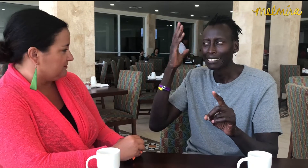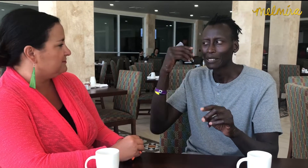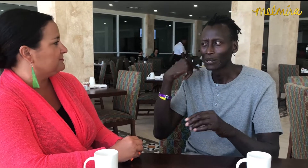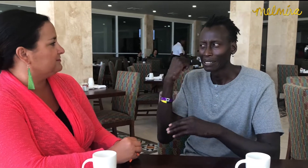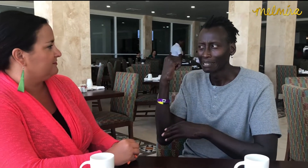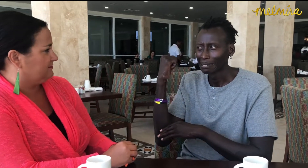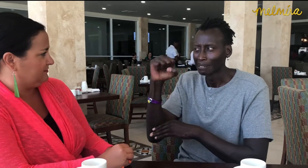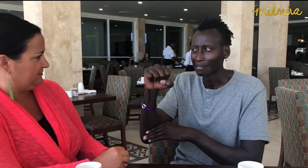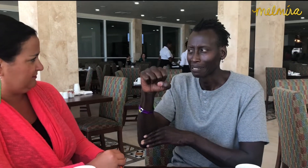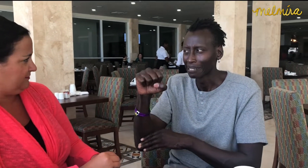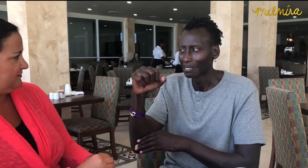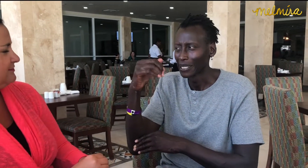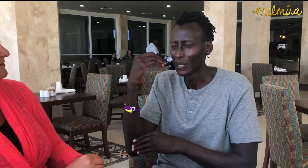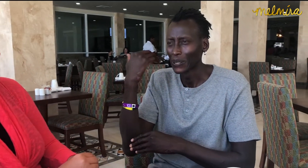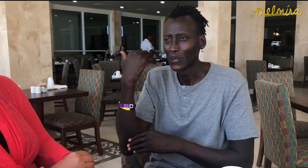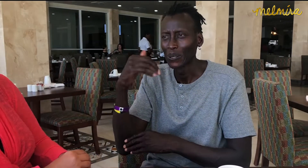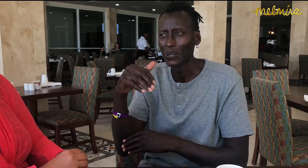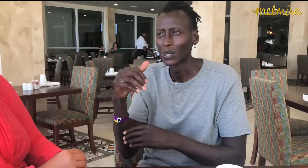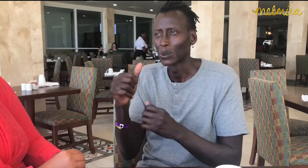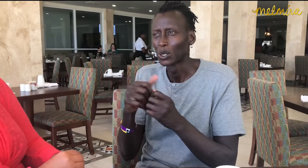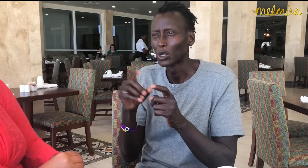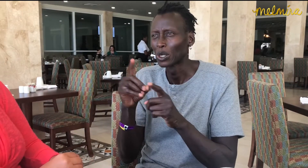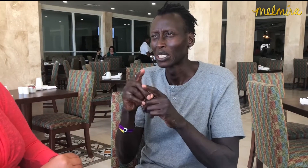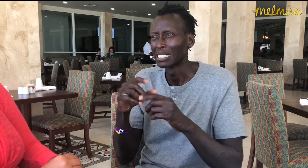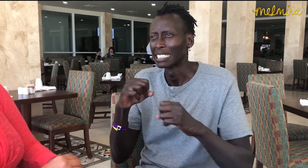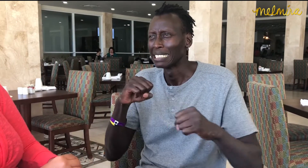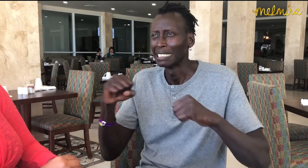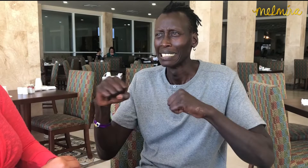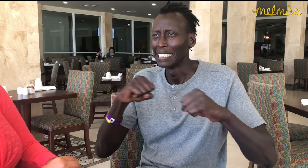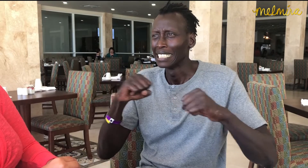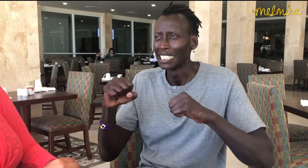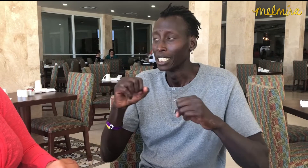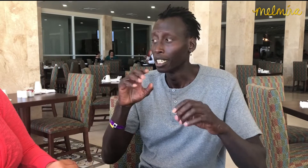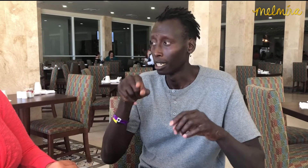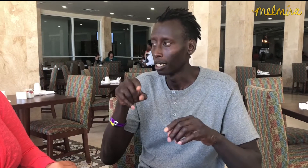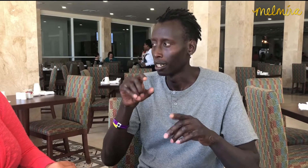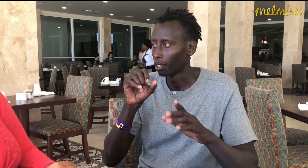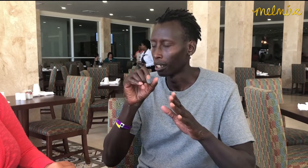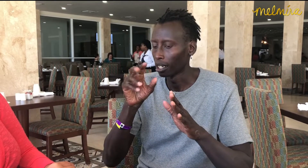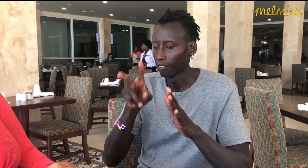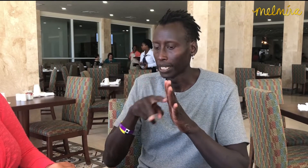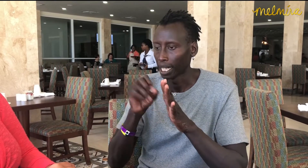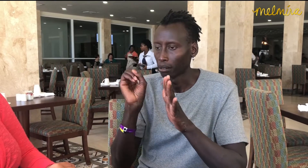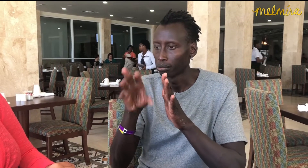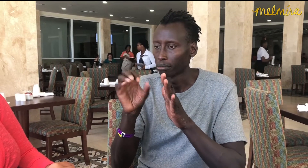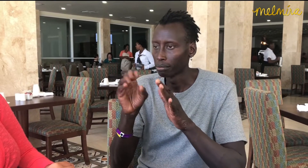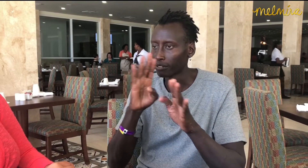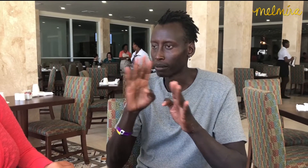I am adamantly against CIs and decided to use YouTube.